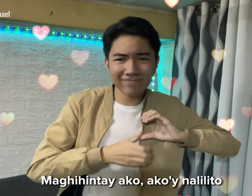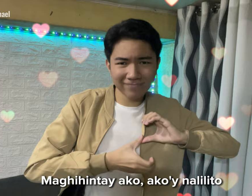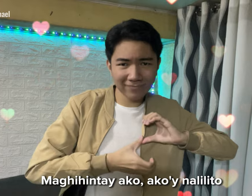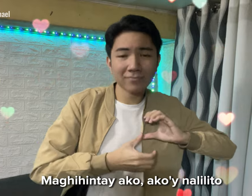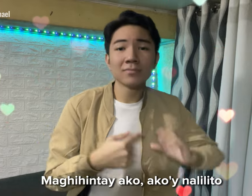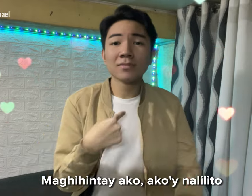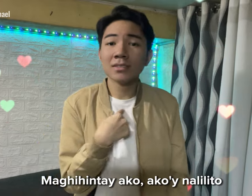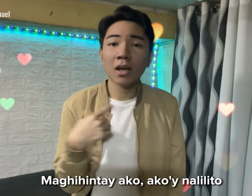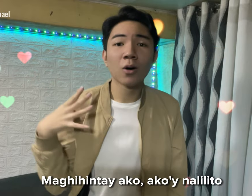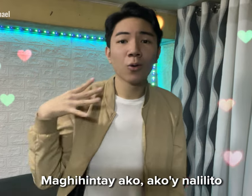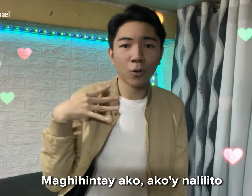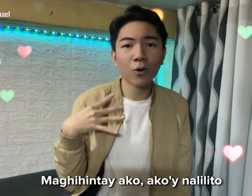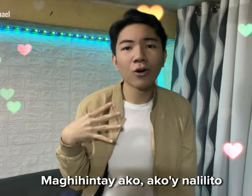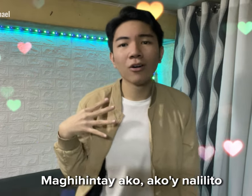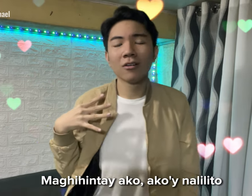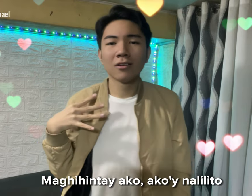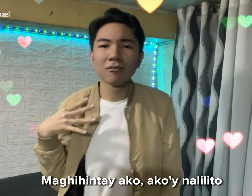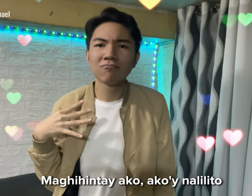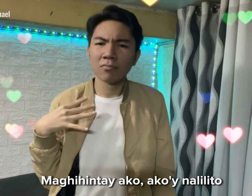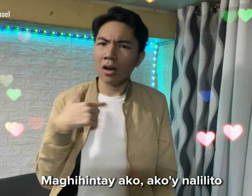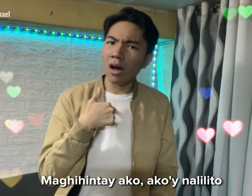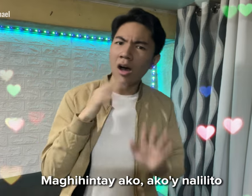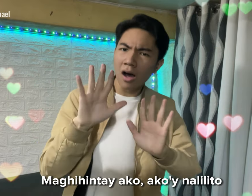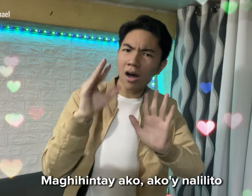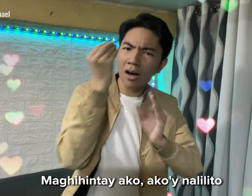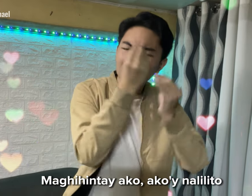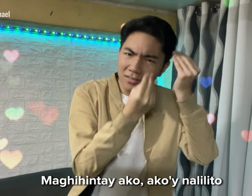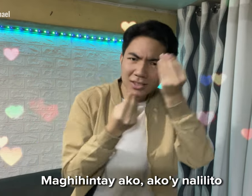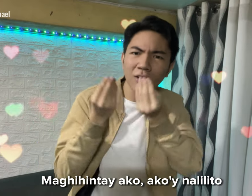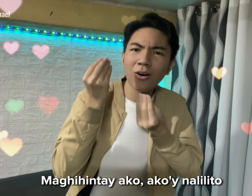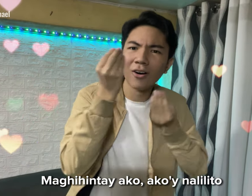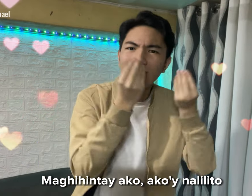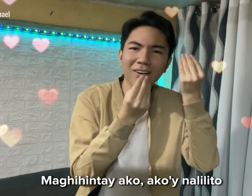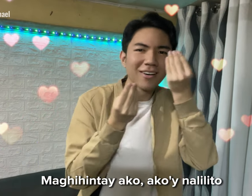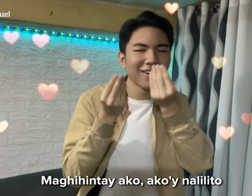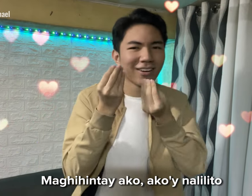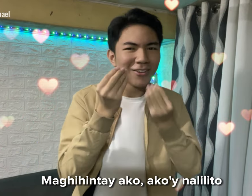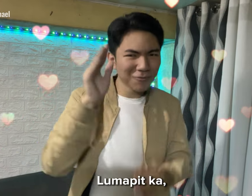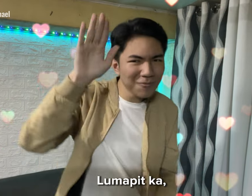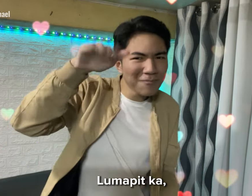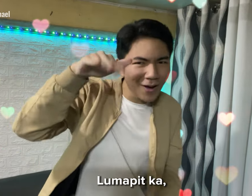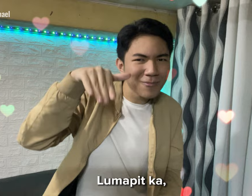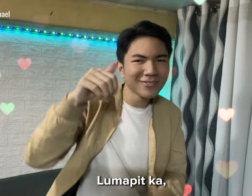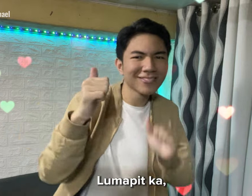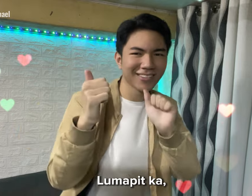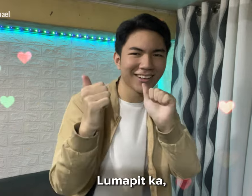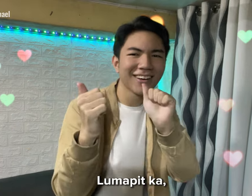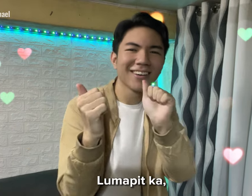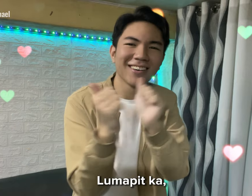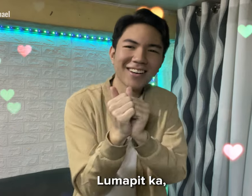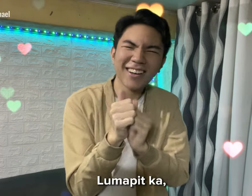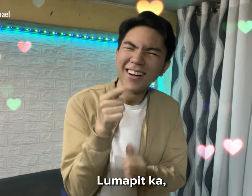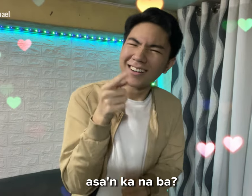I'm waiting, I'm confused Come on over